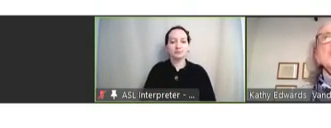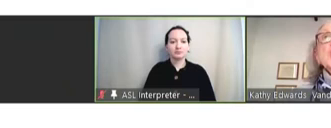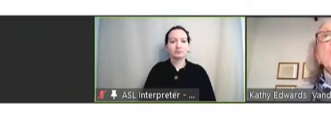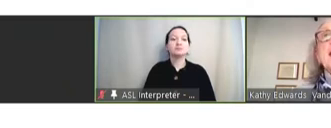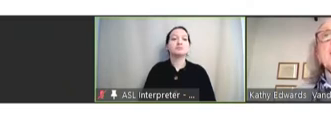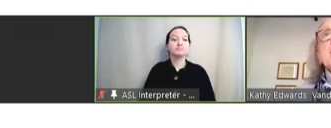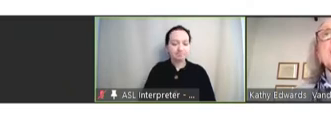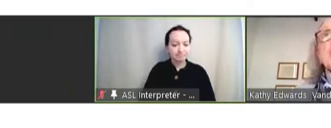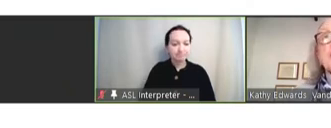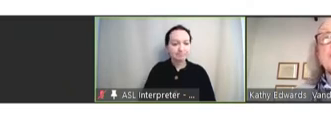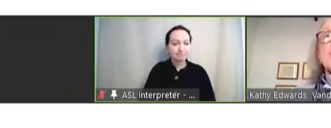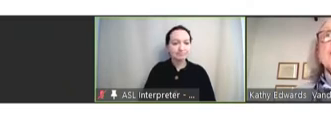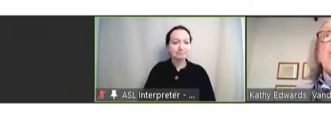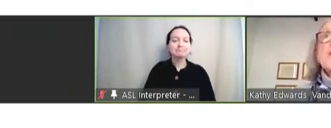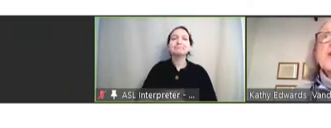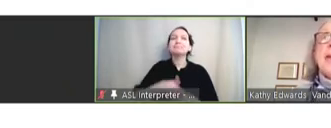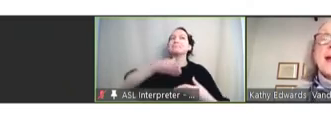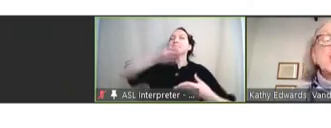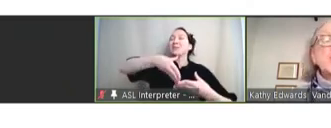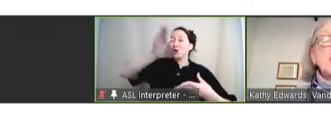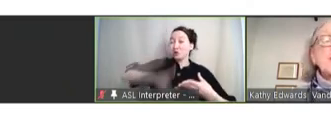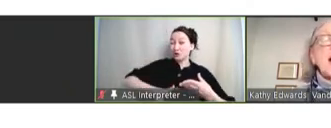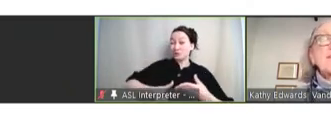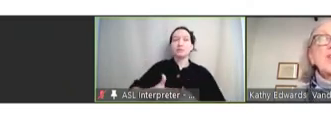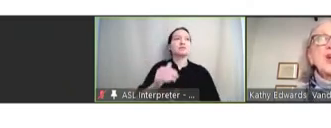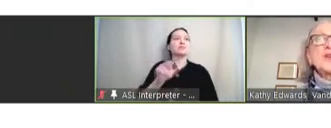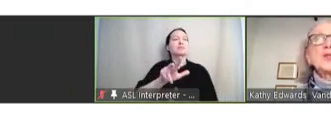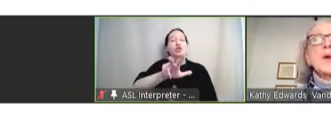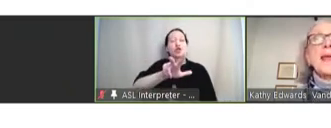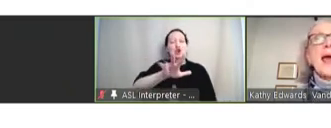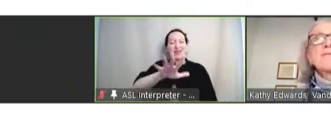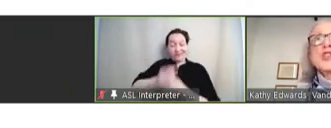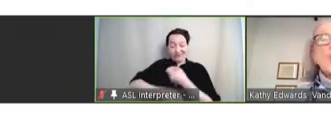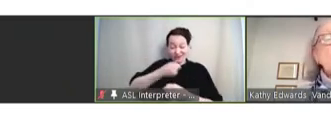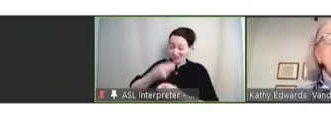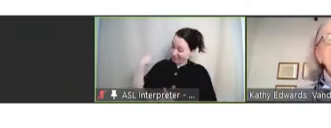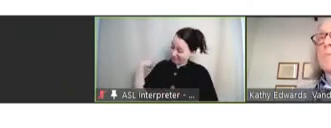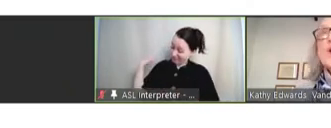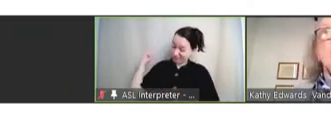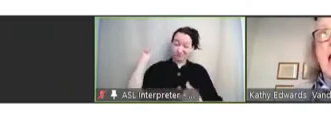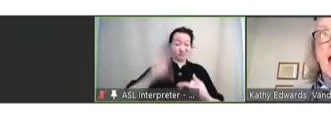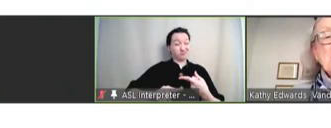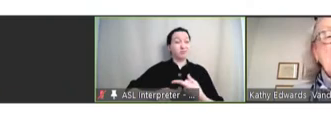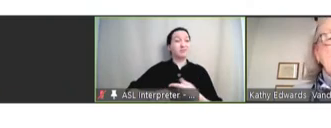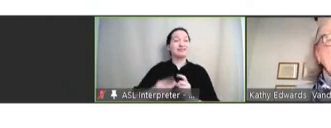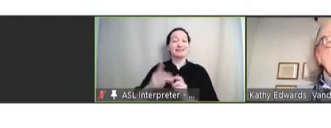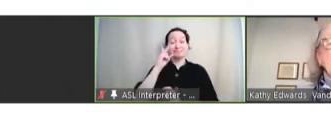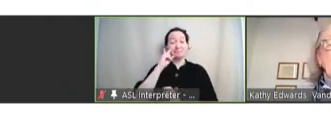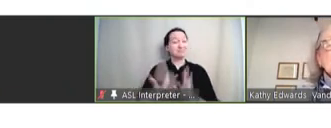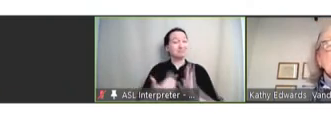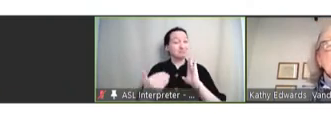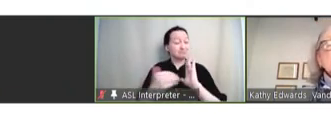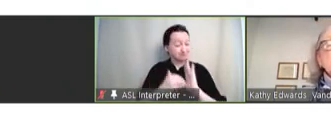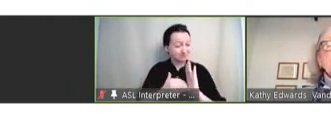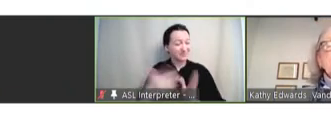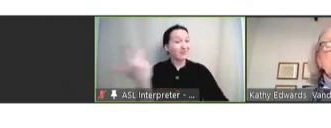So, in conclusion, over the past 35 years, we have shown one more time that vaccines prevent